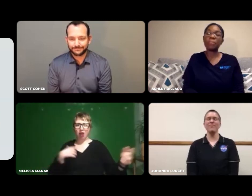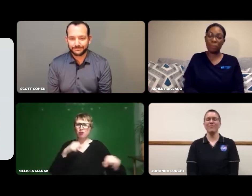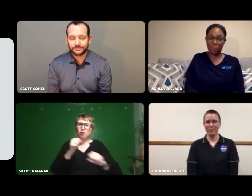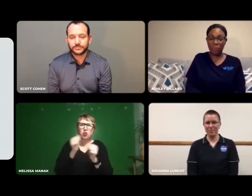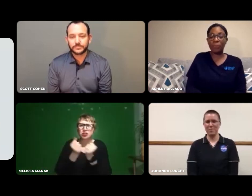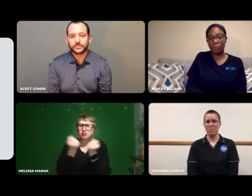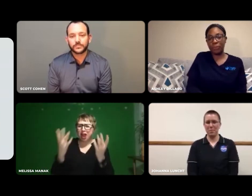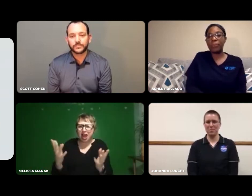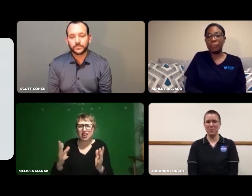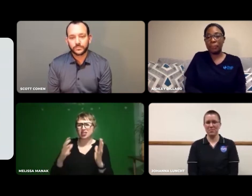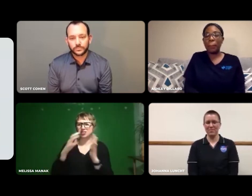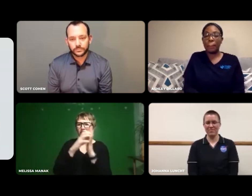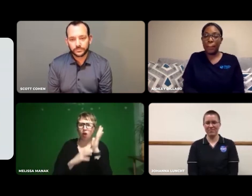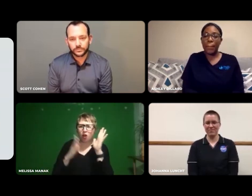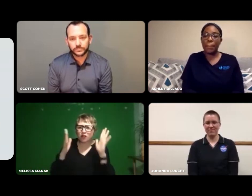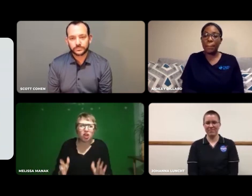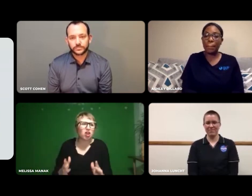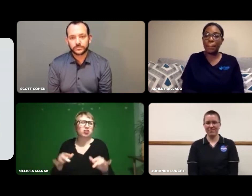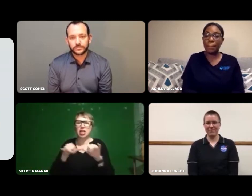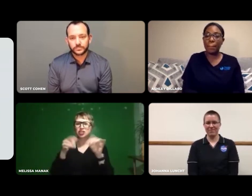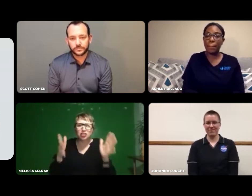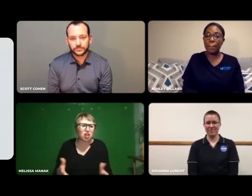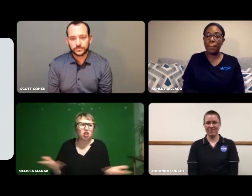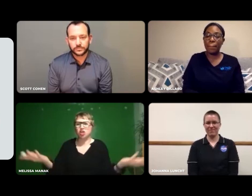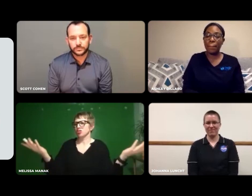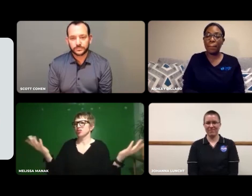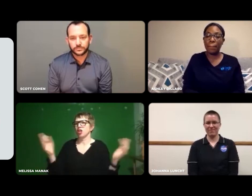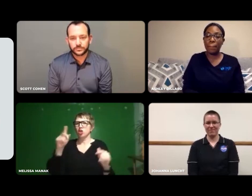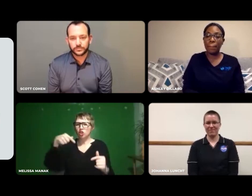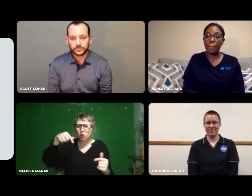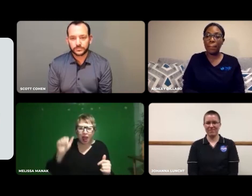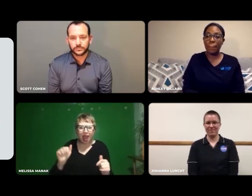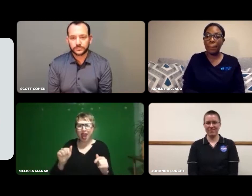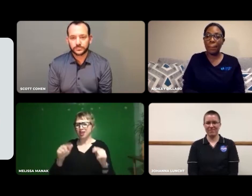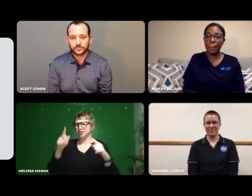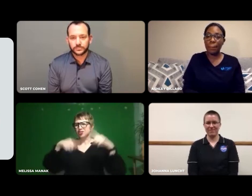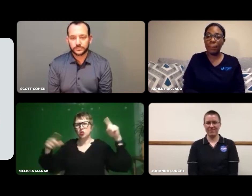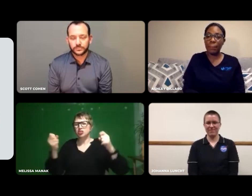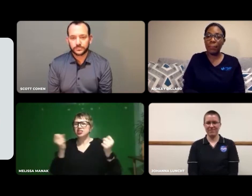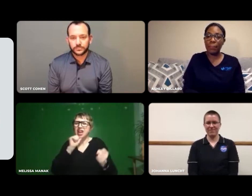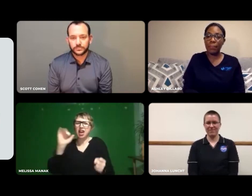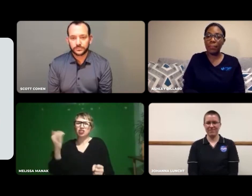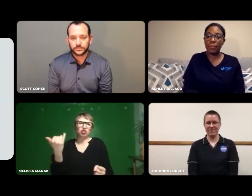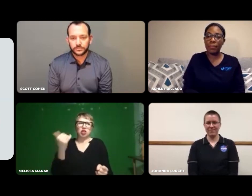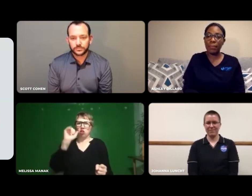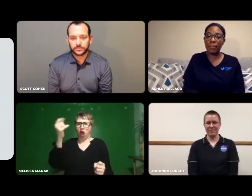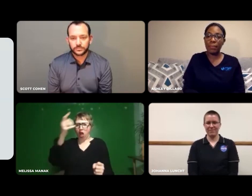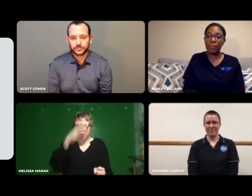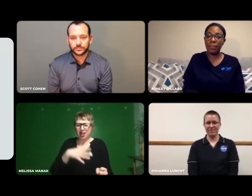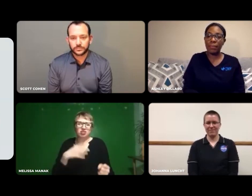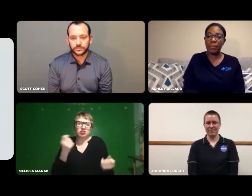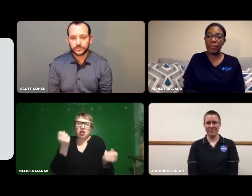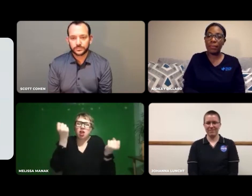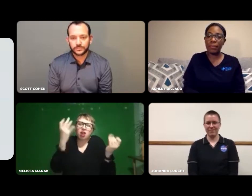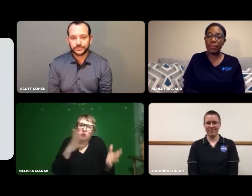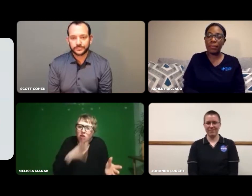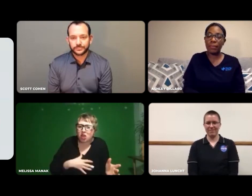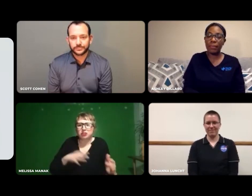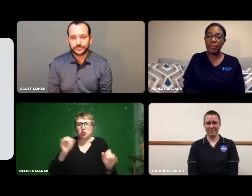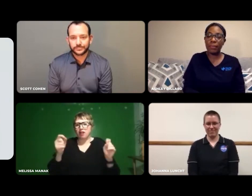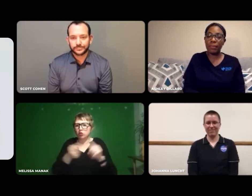I've worked with writers, engineers, quality analysis -- not just men or women.